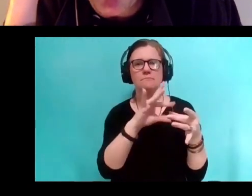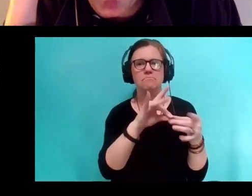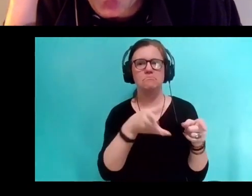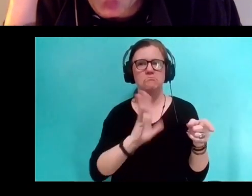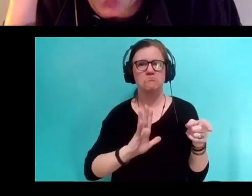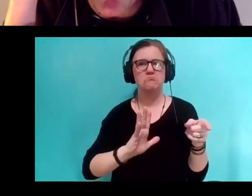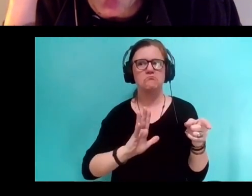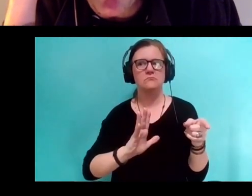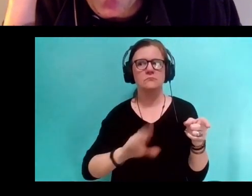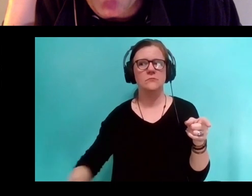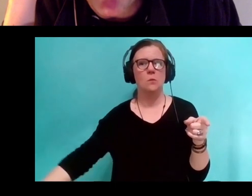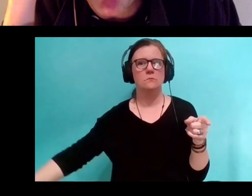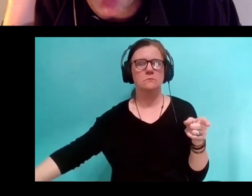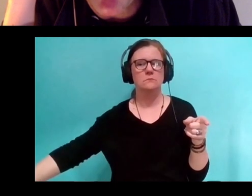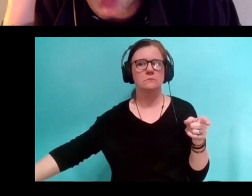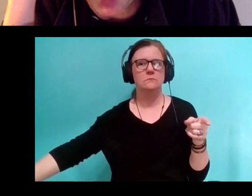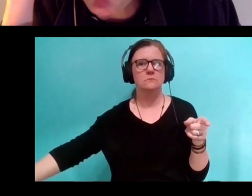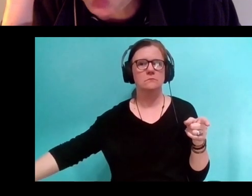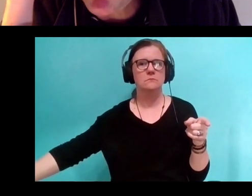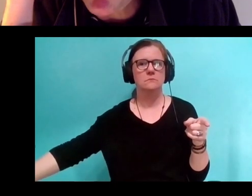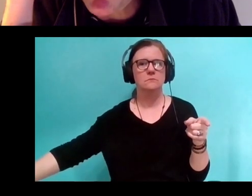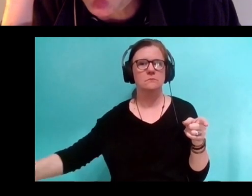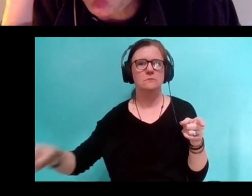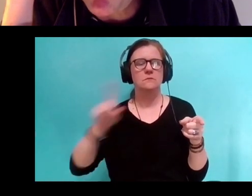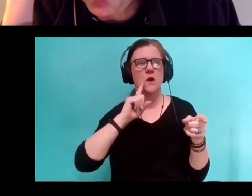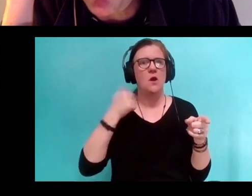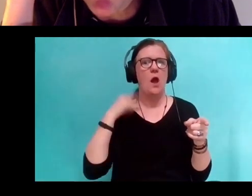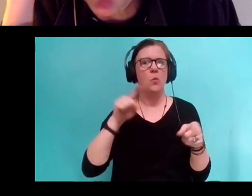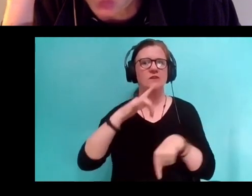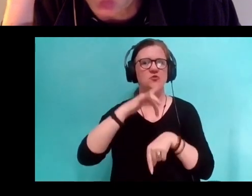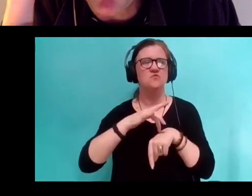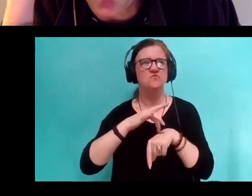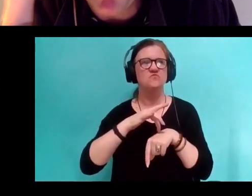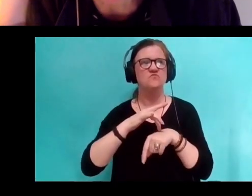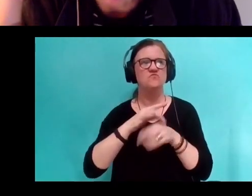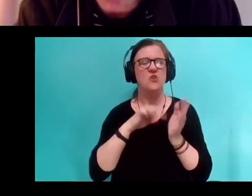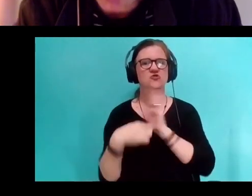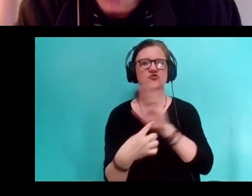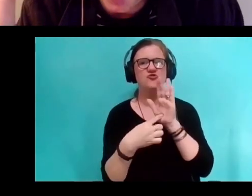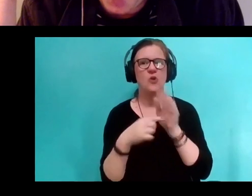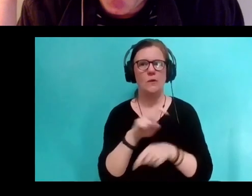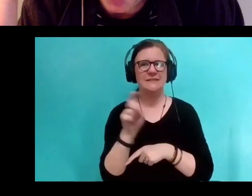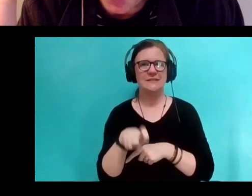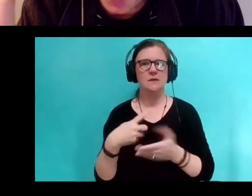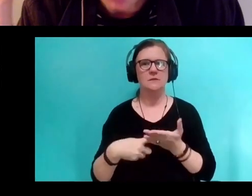it reminded me of an exhibition I went to in Texas a few years ago about Neanderthal art.